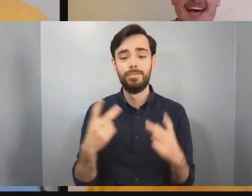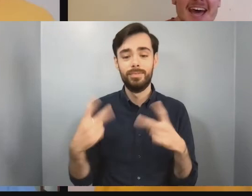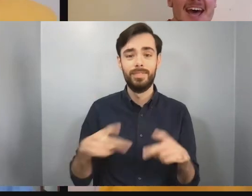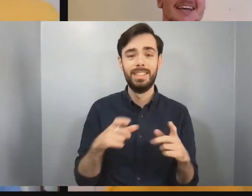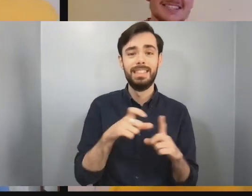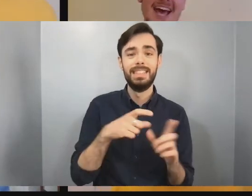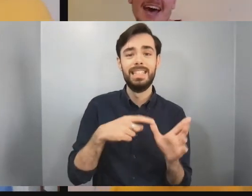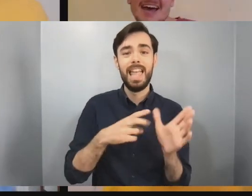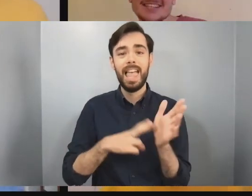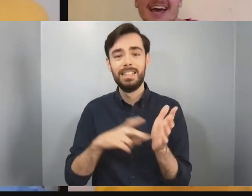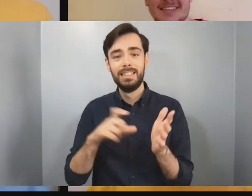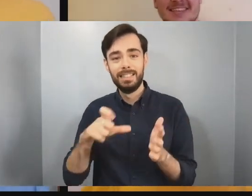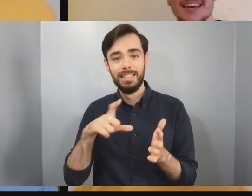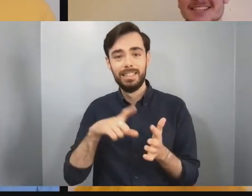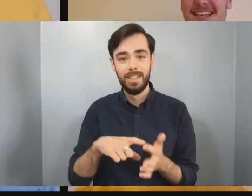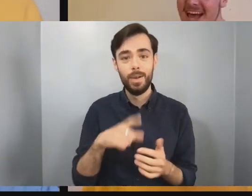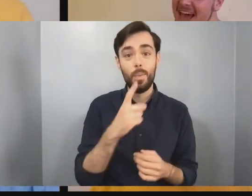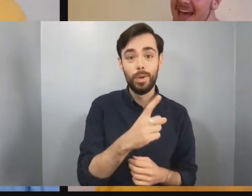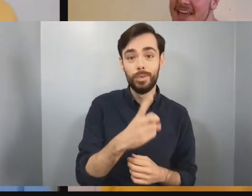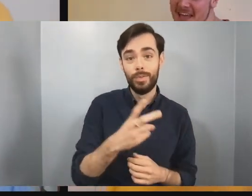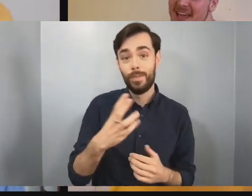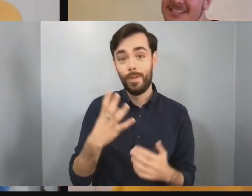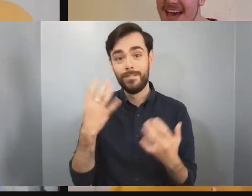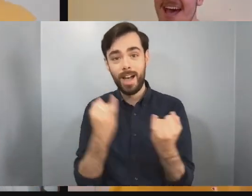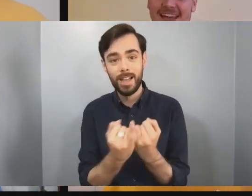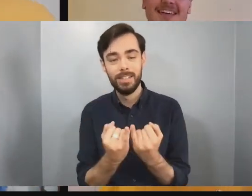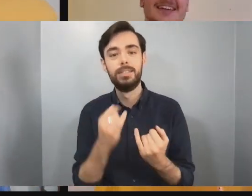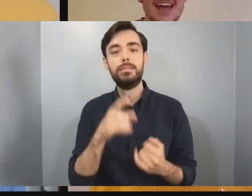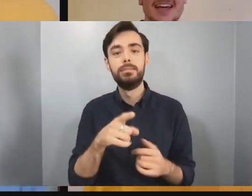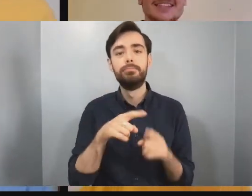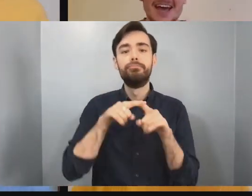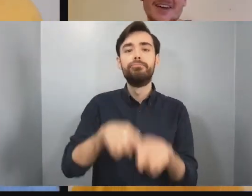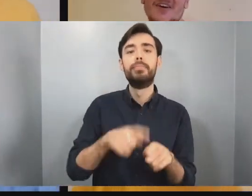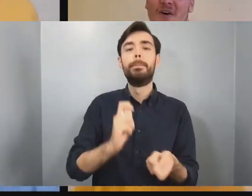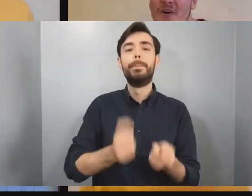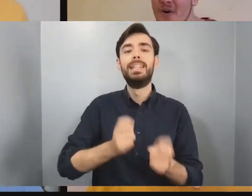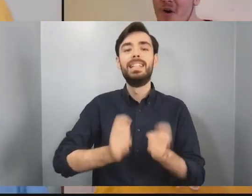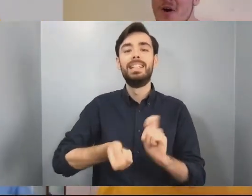Stay to the B-E-A-T, get ready to ignite